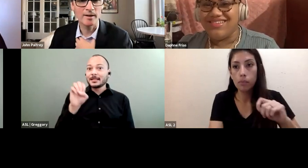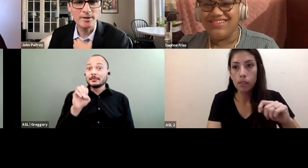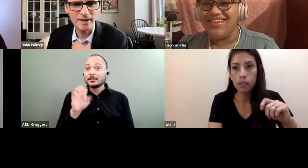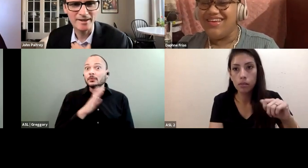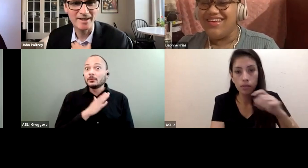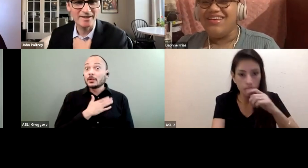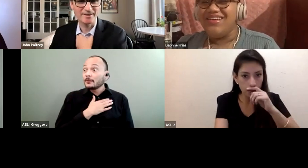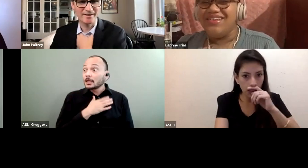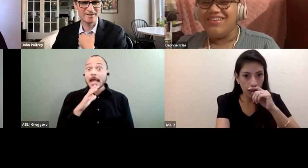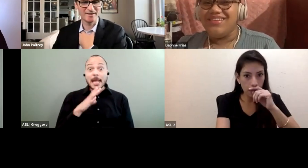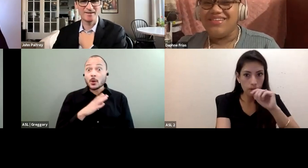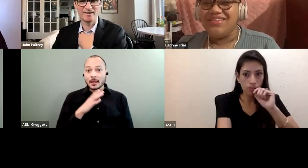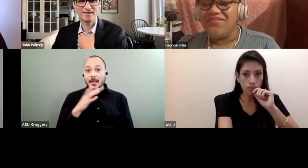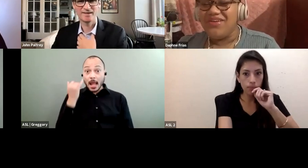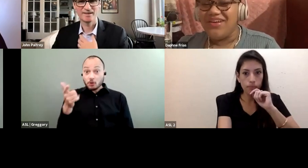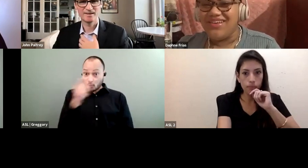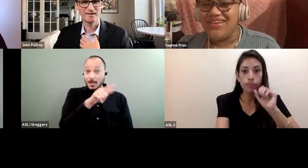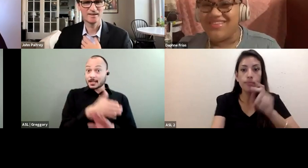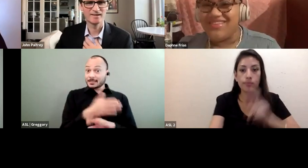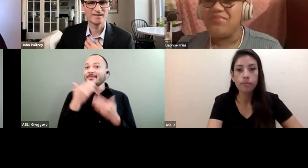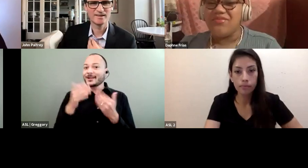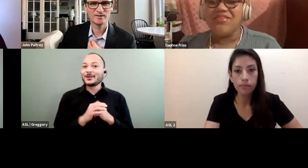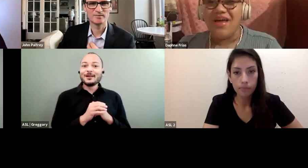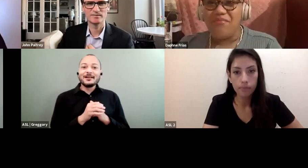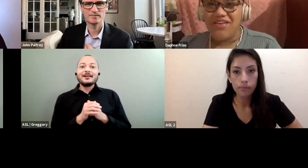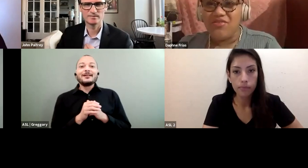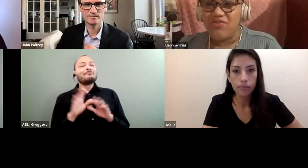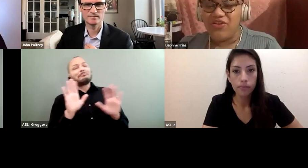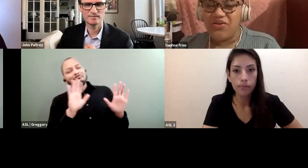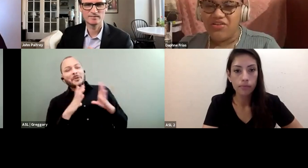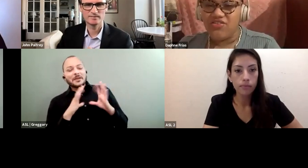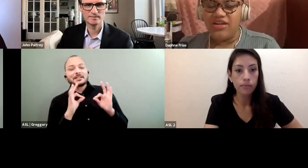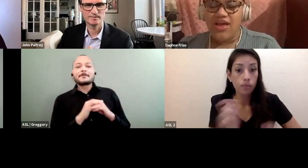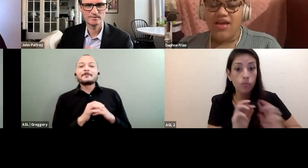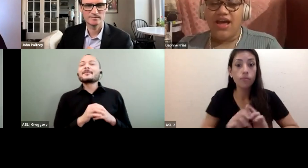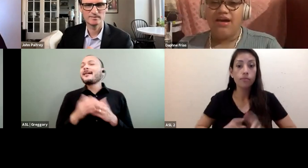I'll come to you next, thank you. No worries. Well Sam, thank you so much for your question.